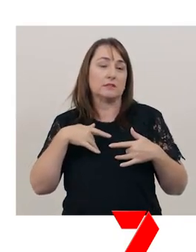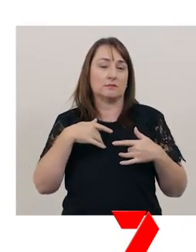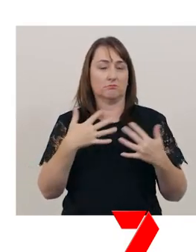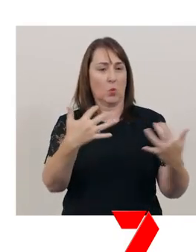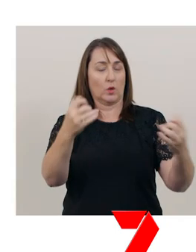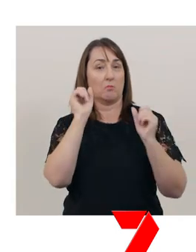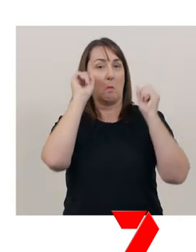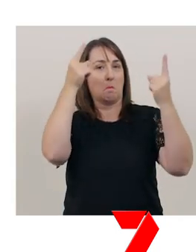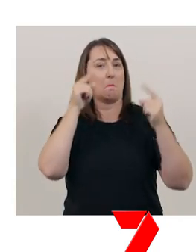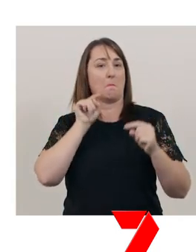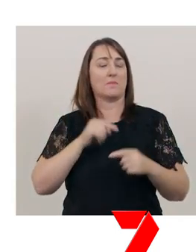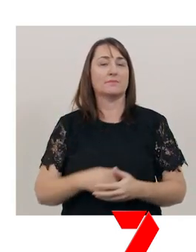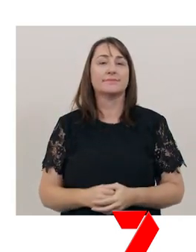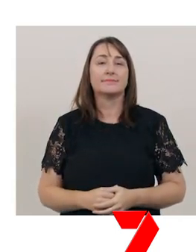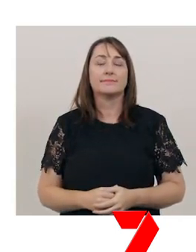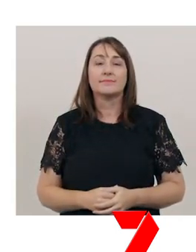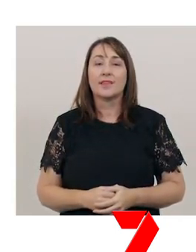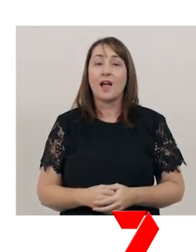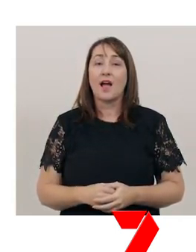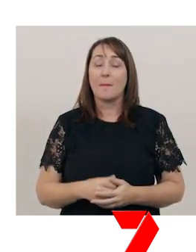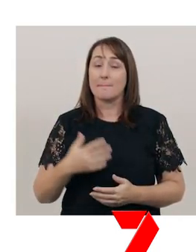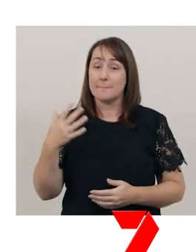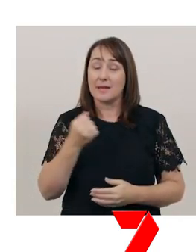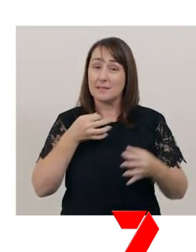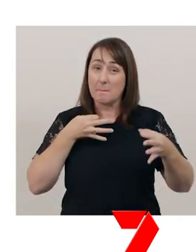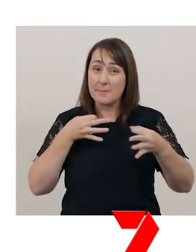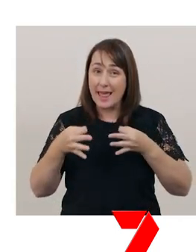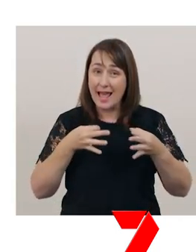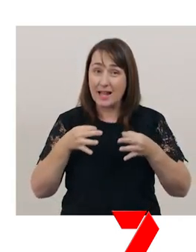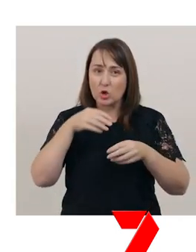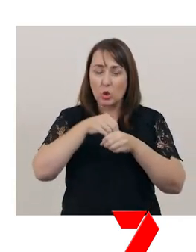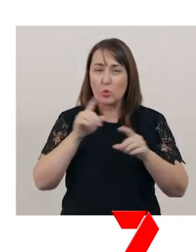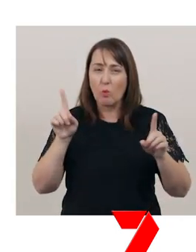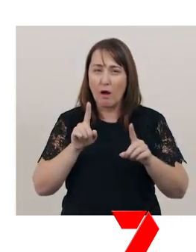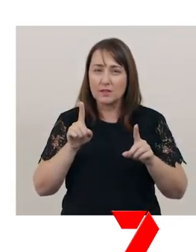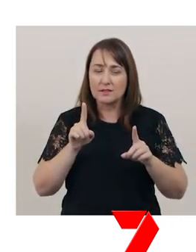And, of course,in planning my presentation, I would need to think about volume,